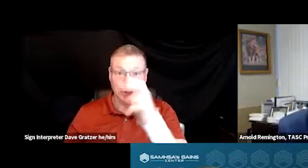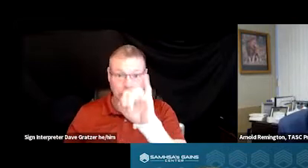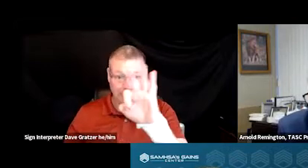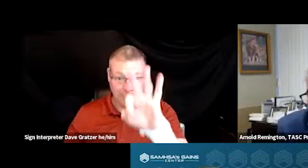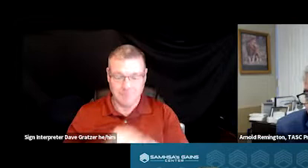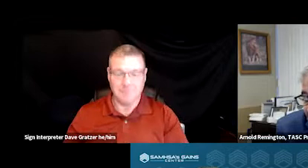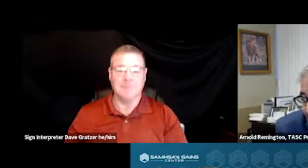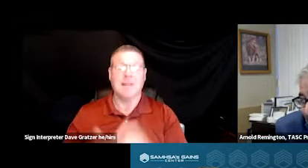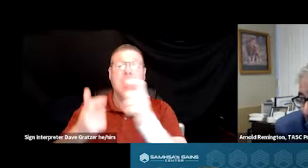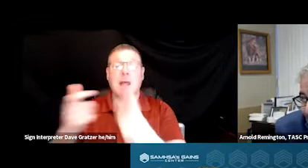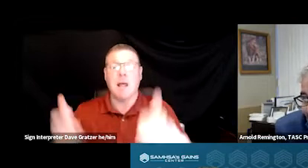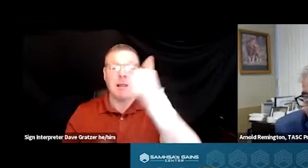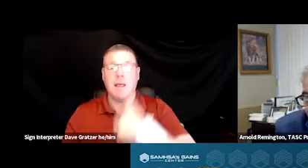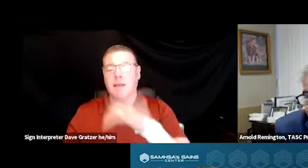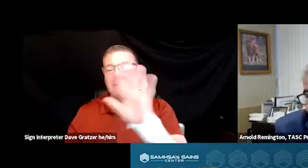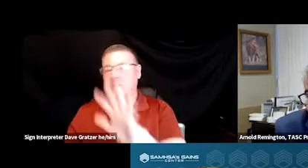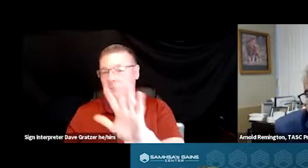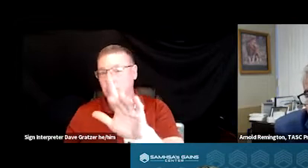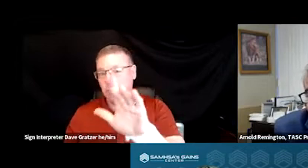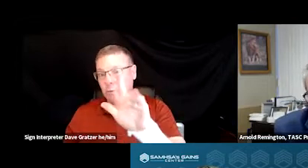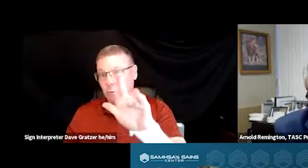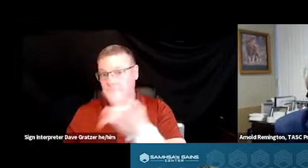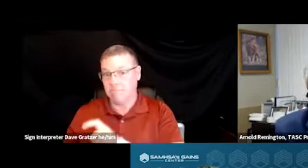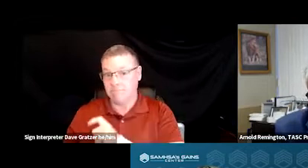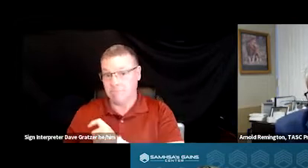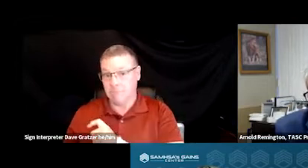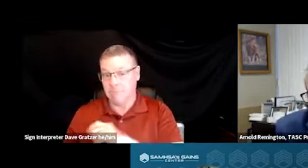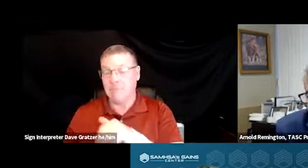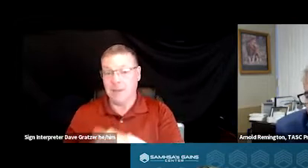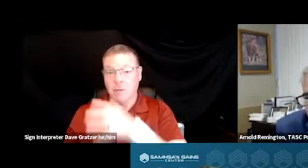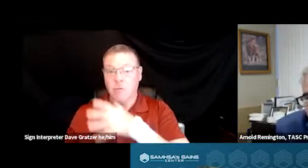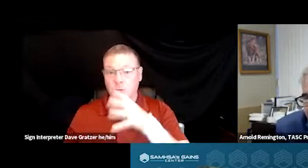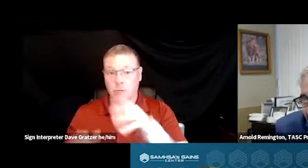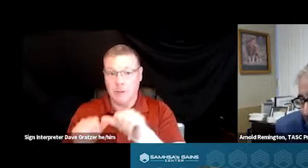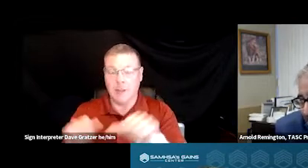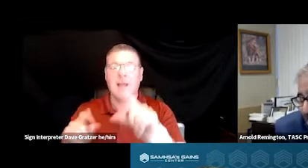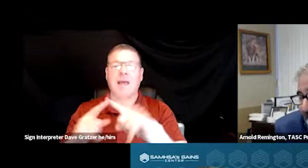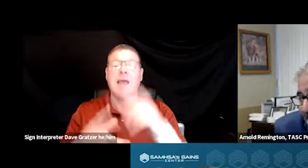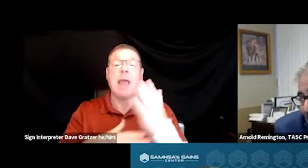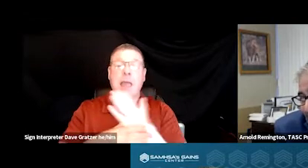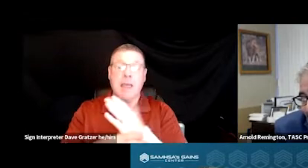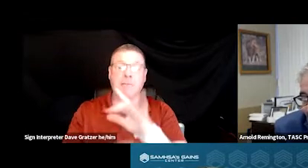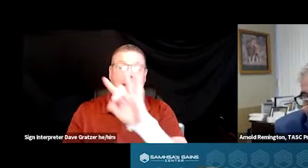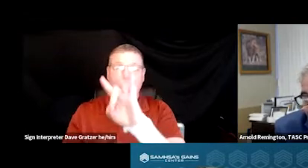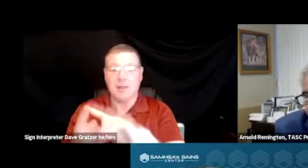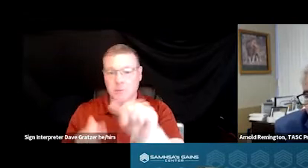The largest has about 25 officers in the rural counties. And then average is eight to 10 officers.